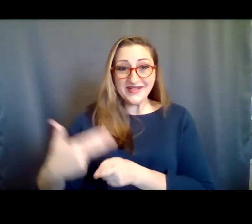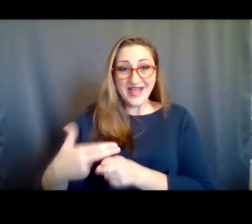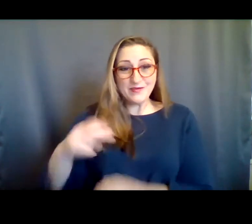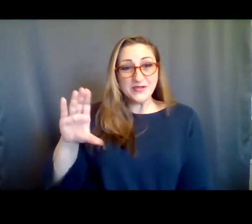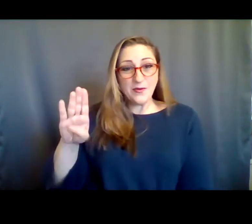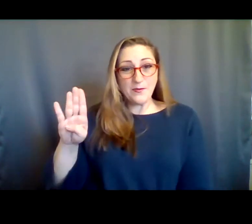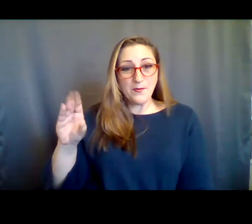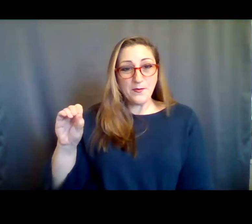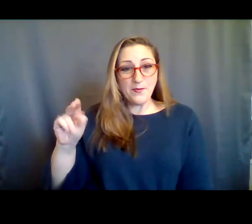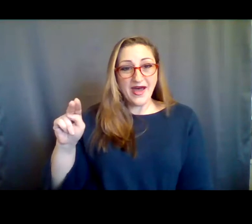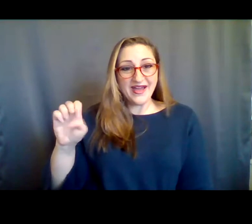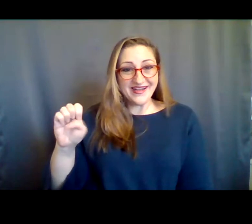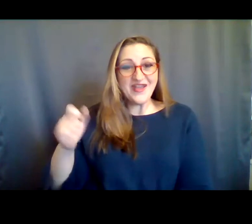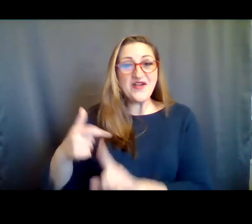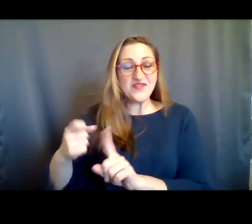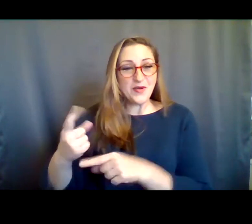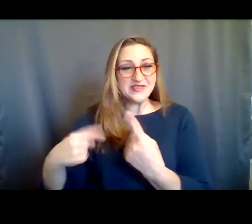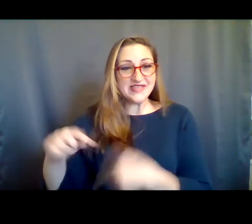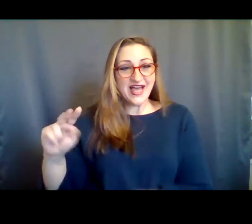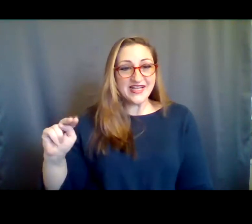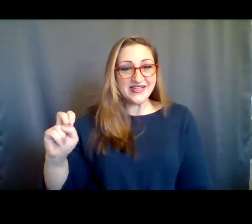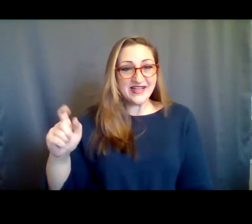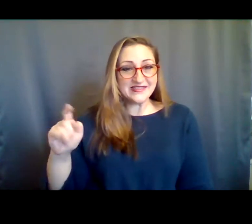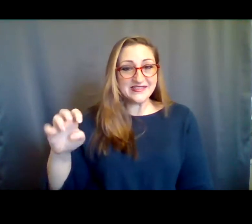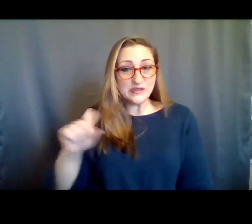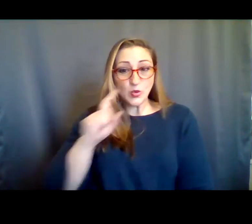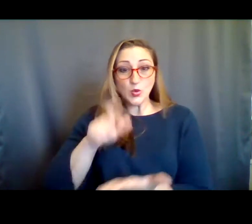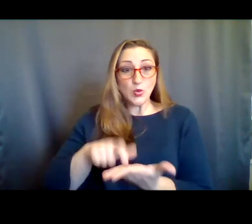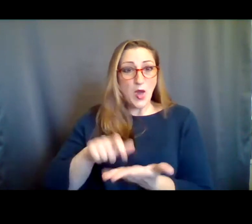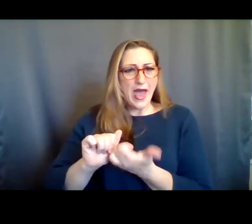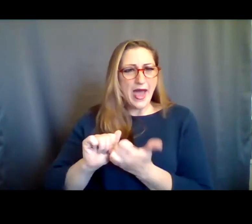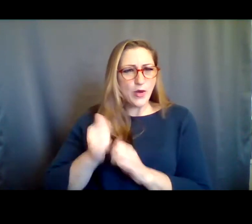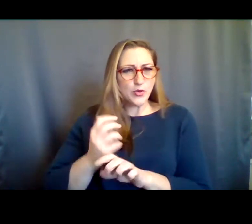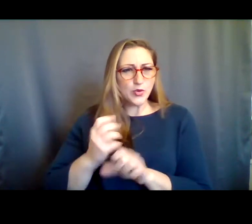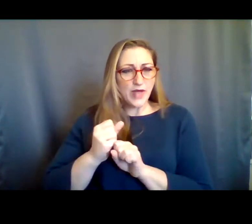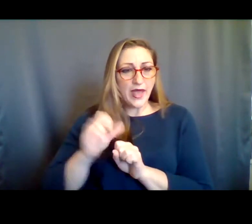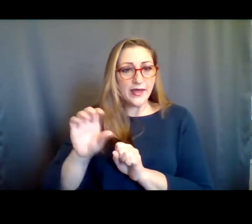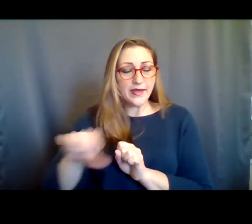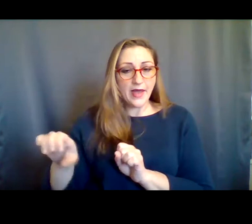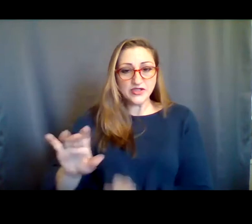is available today. Our Captioner is Bonnie, also from SignNexus . You can use the "CC" button at the bottom of your Zoom